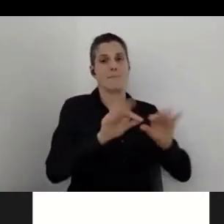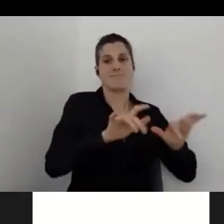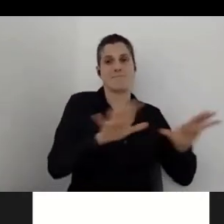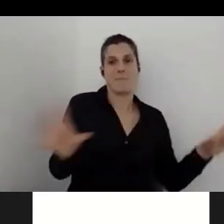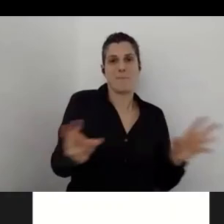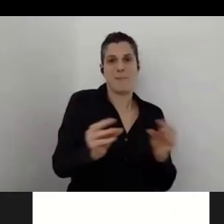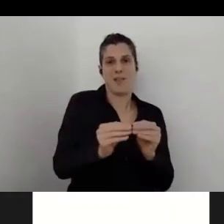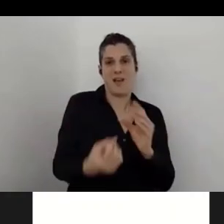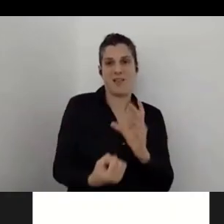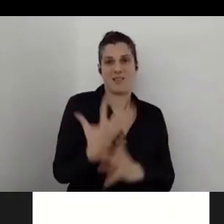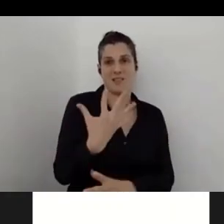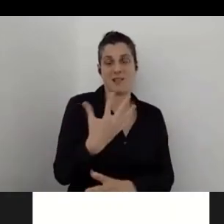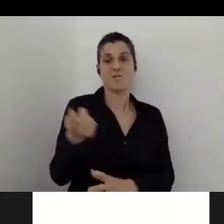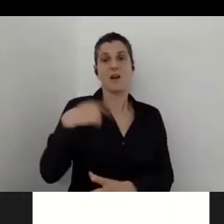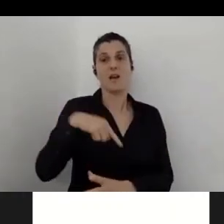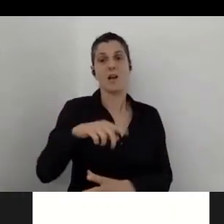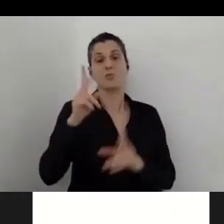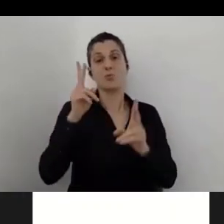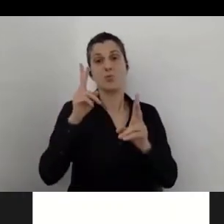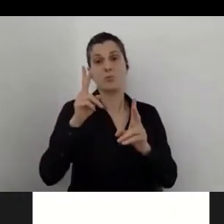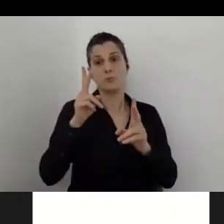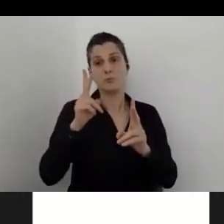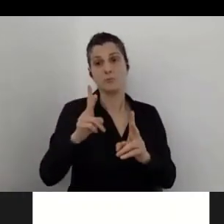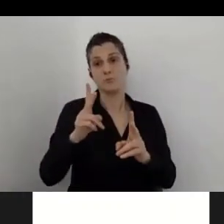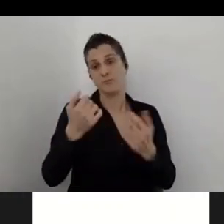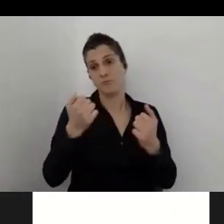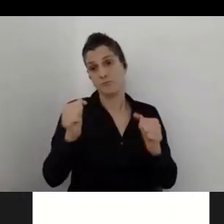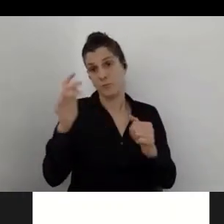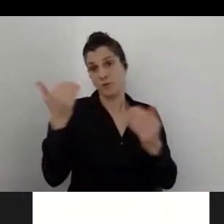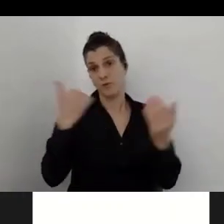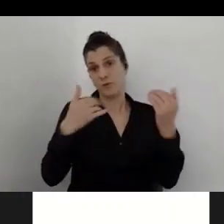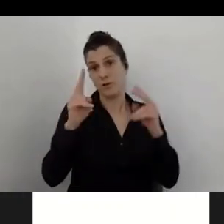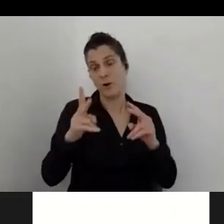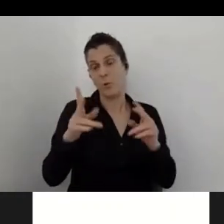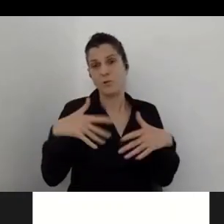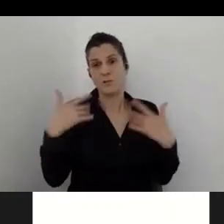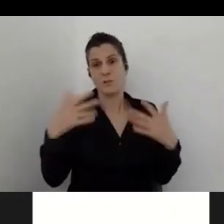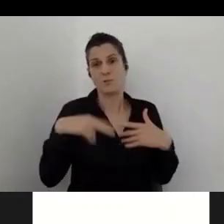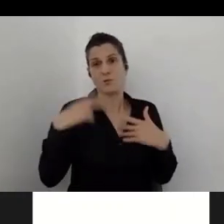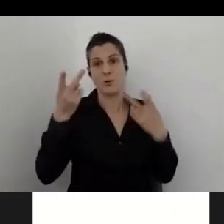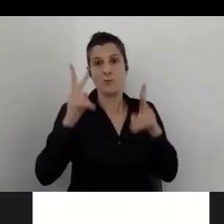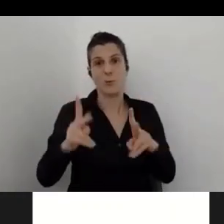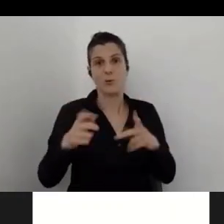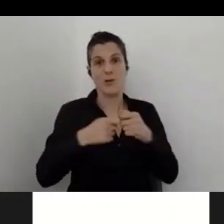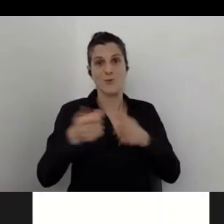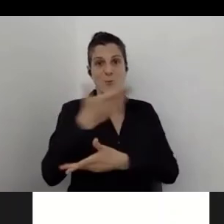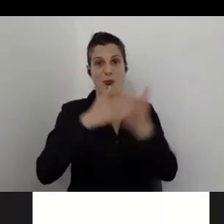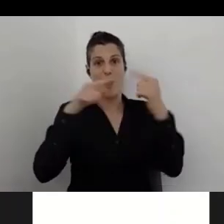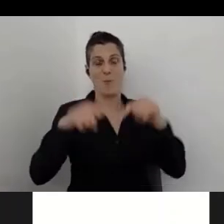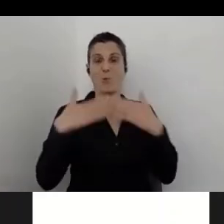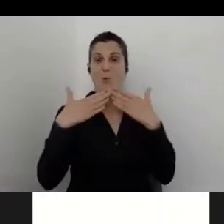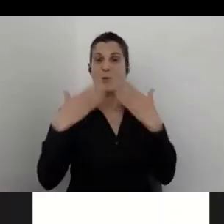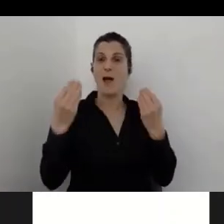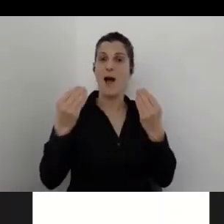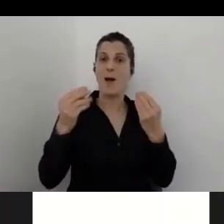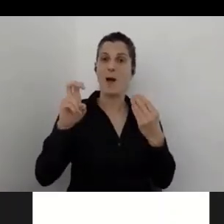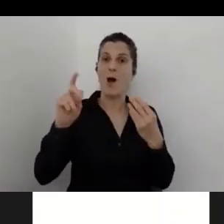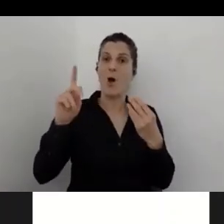and we're very fortunate to have this opportunity to corporate here. Thanks again, Omer, for letting us participate in this webinar,